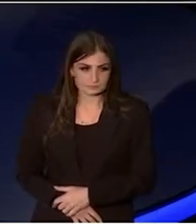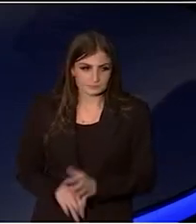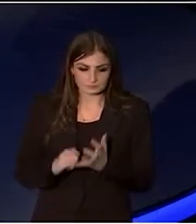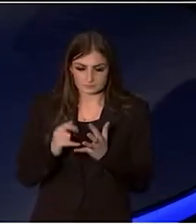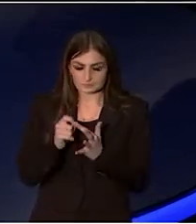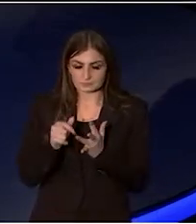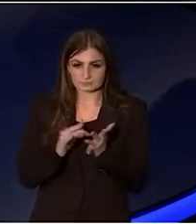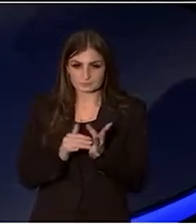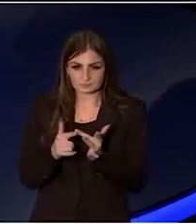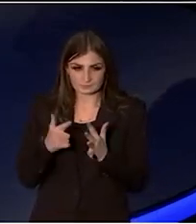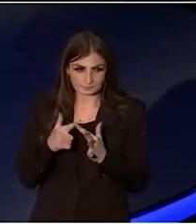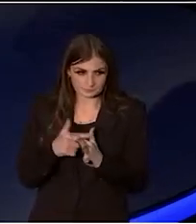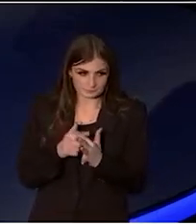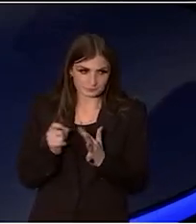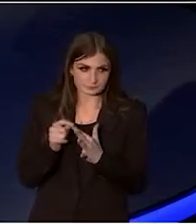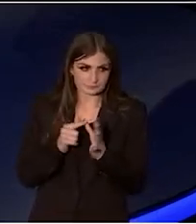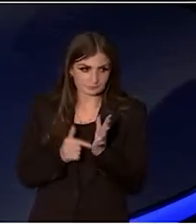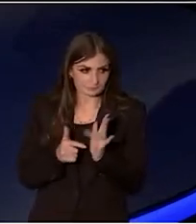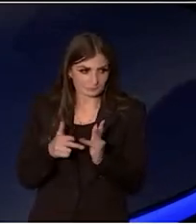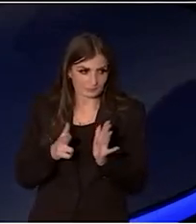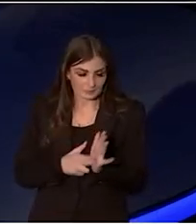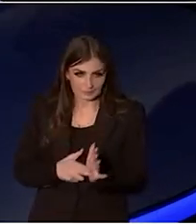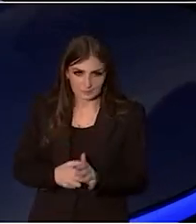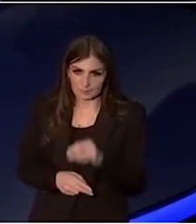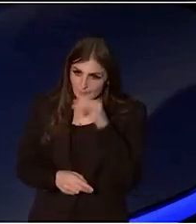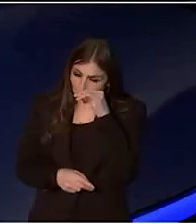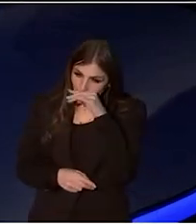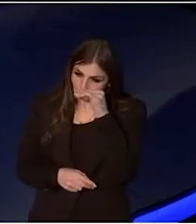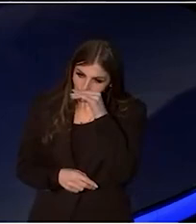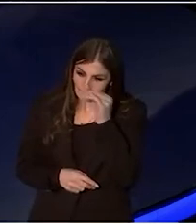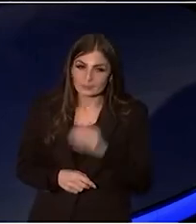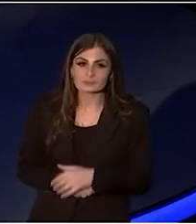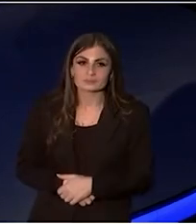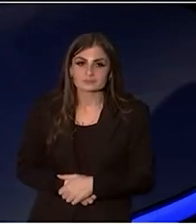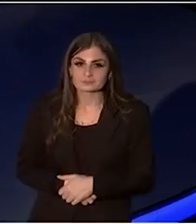who performs (UNKNOWN) and of course of Danielle Caruana,